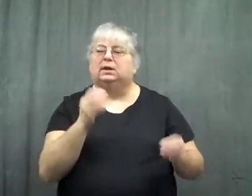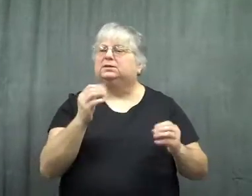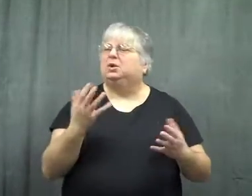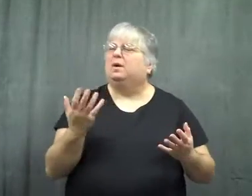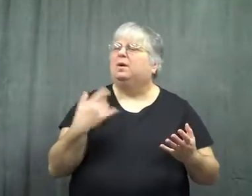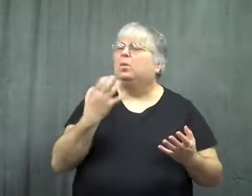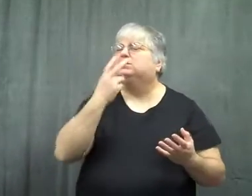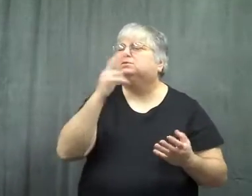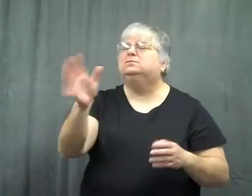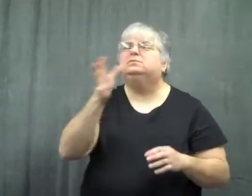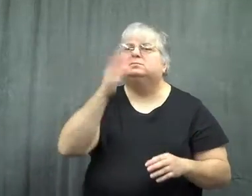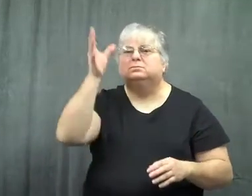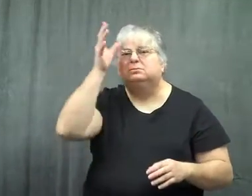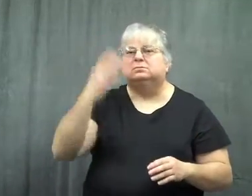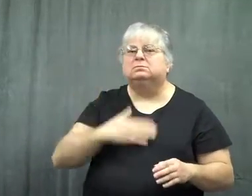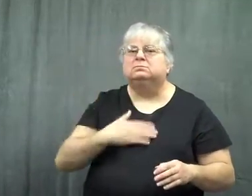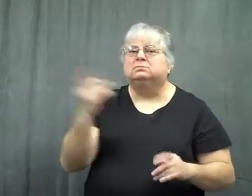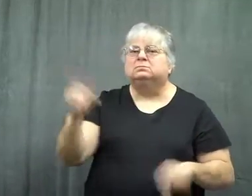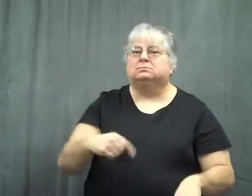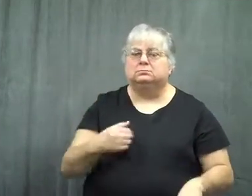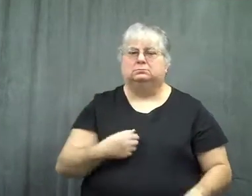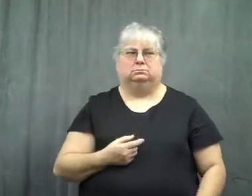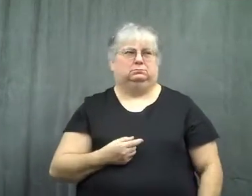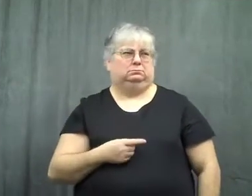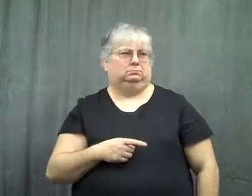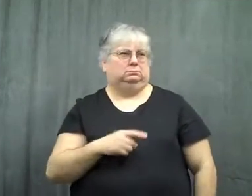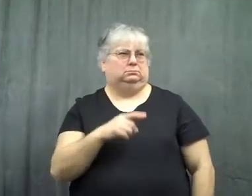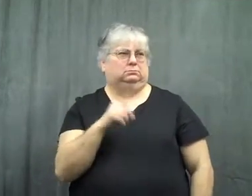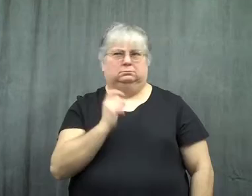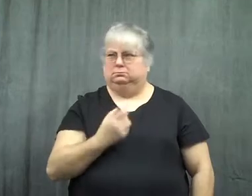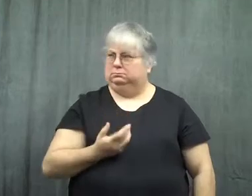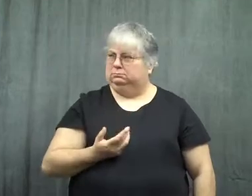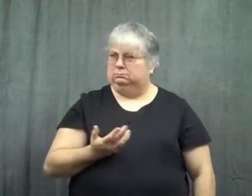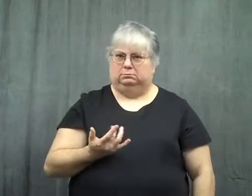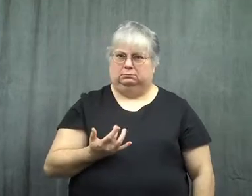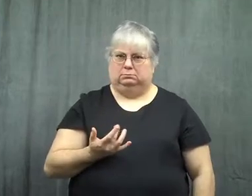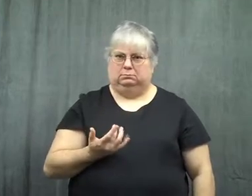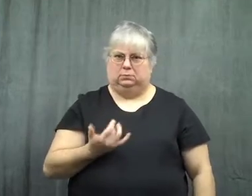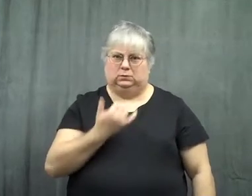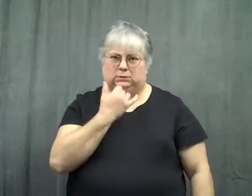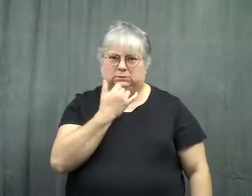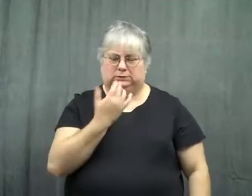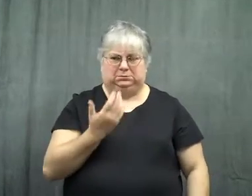He said he wanted to see my parents. I didn't understand why.